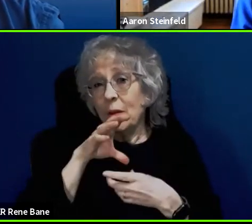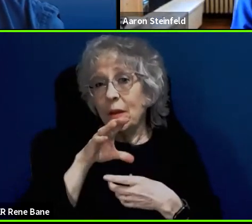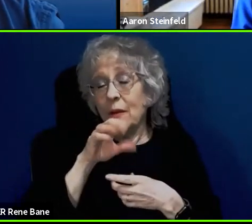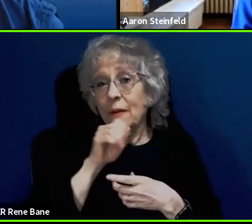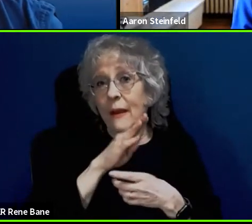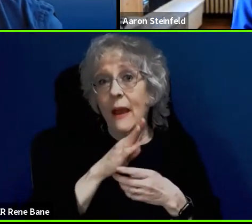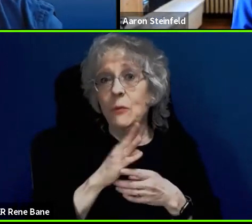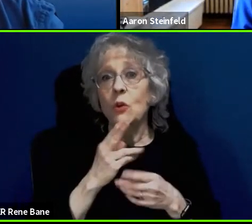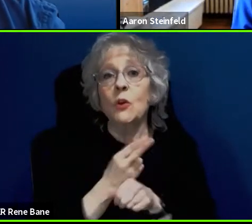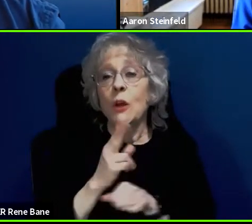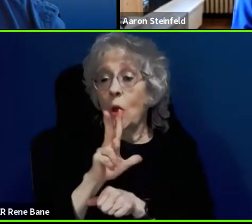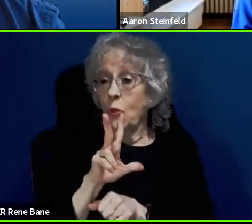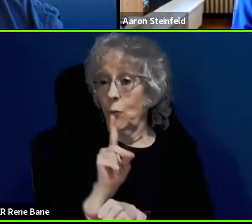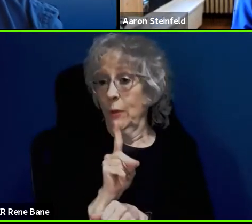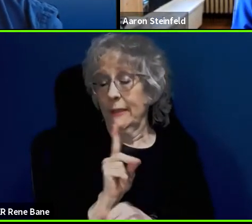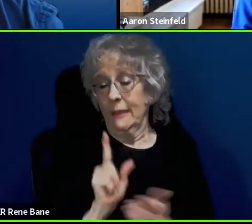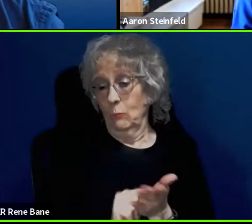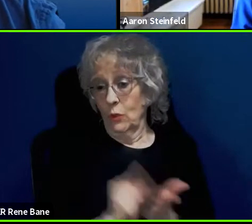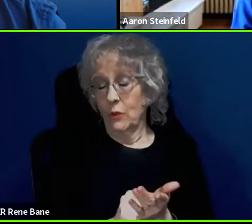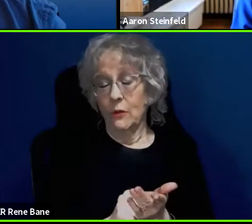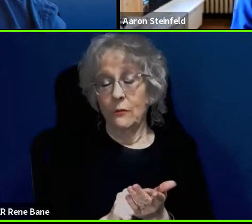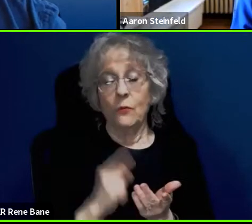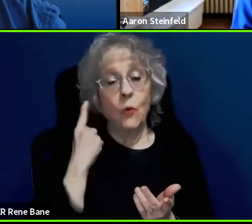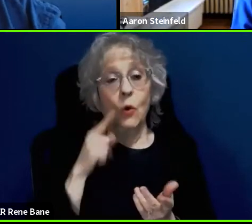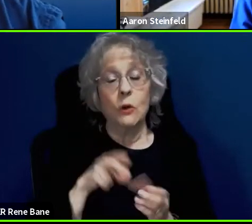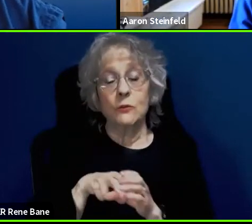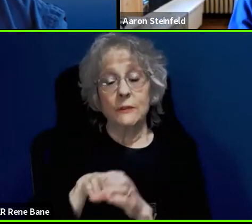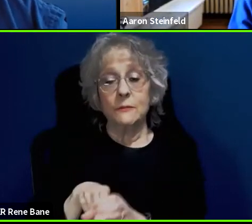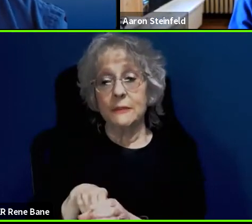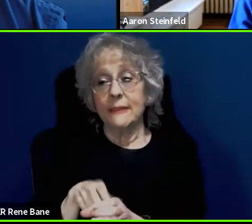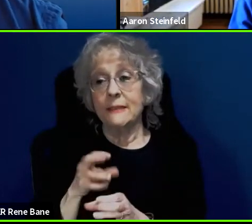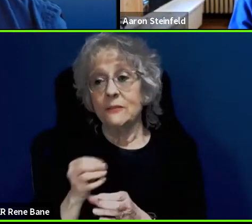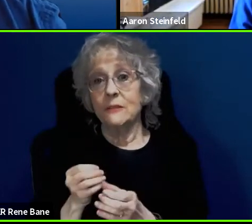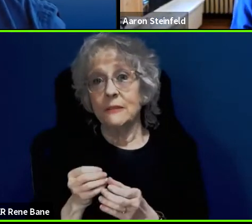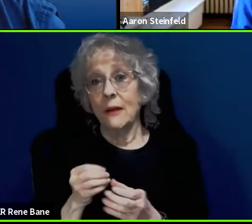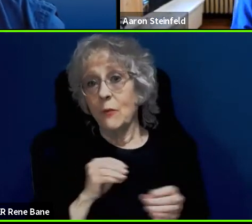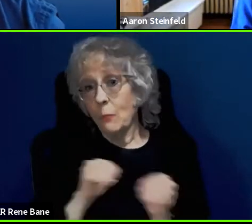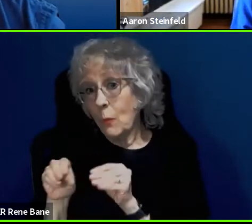use for orientation and mobility for visually impaired members of their advisory committee.